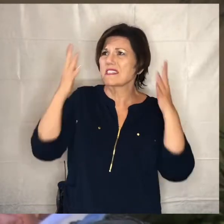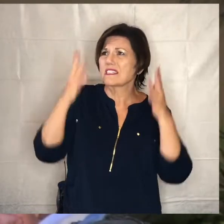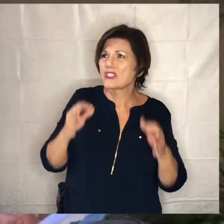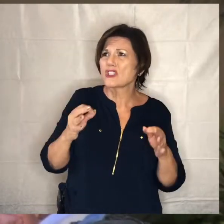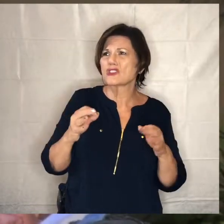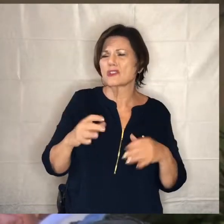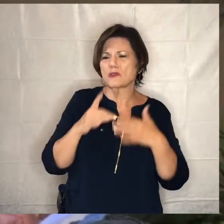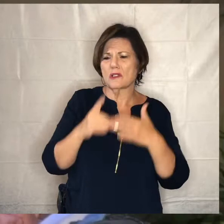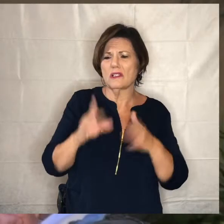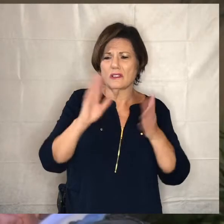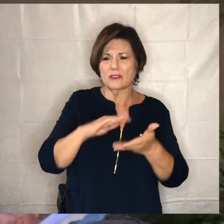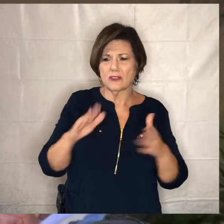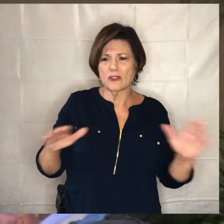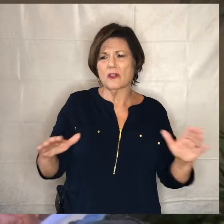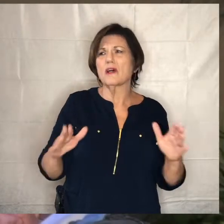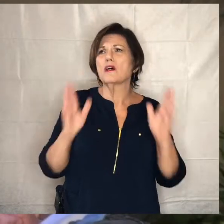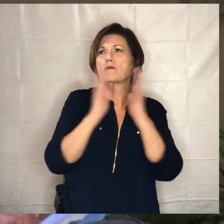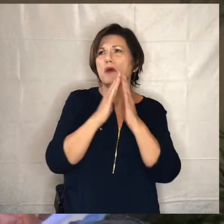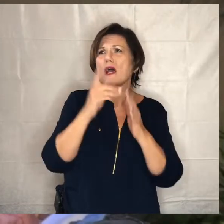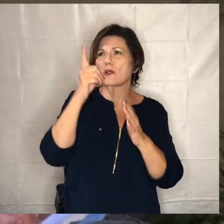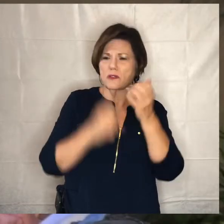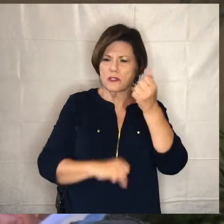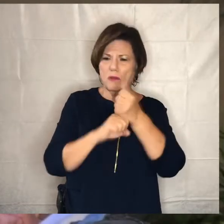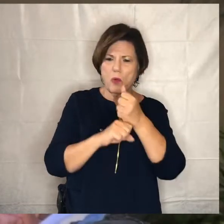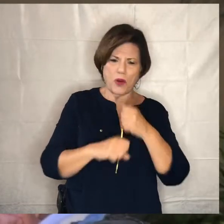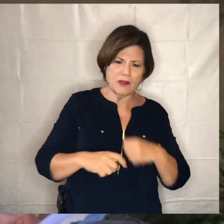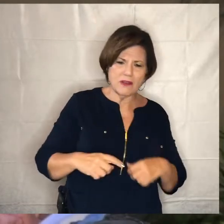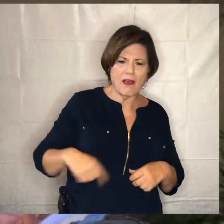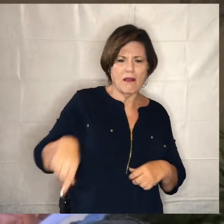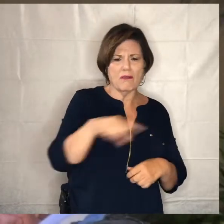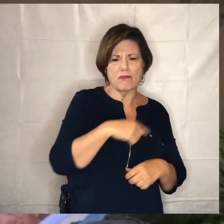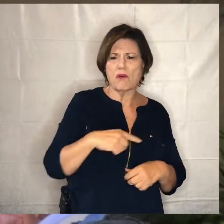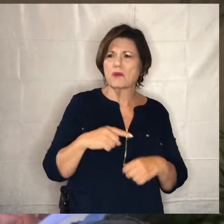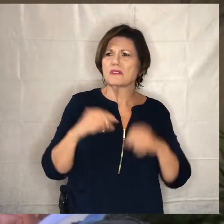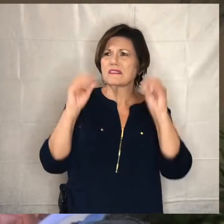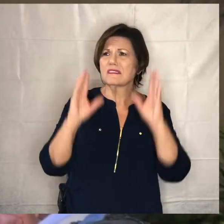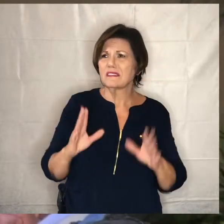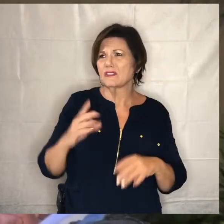for their support for a sense of peace in their life lord for the